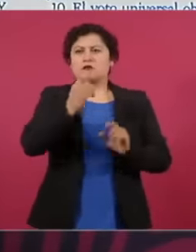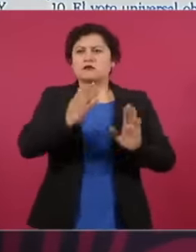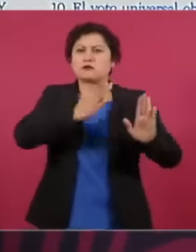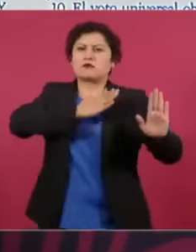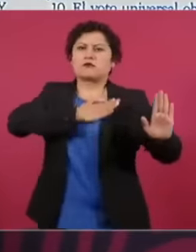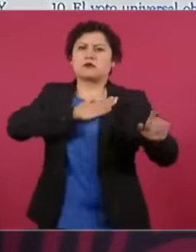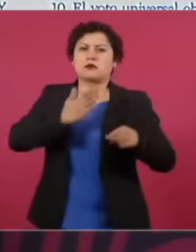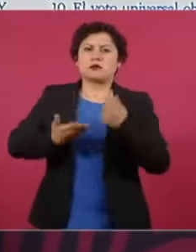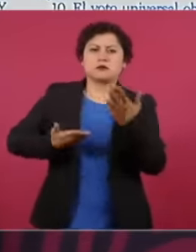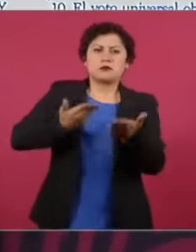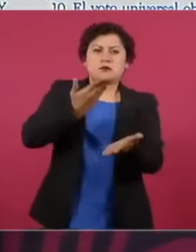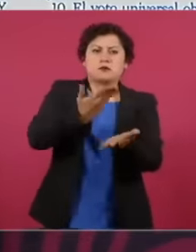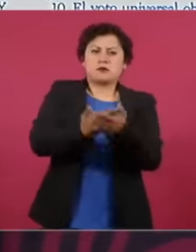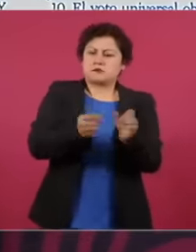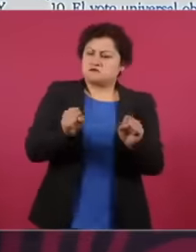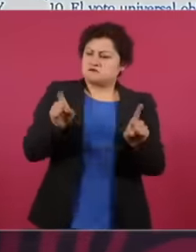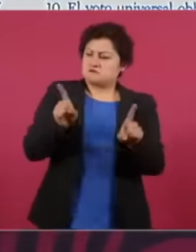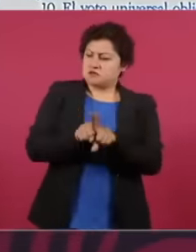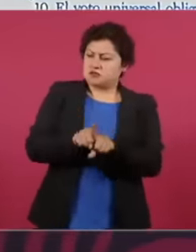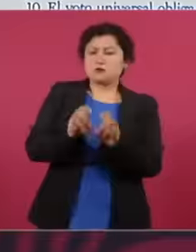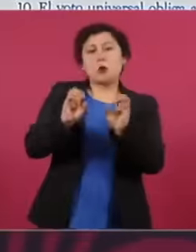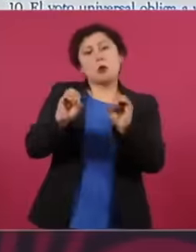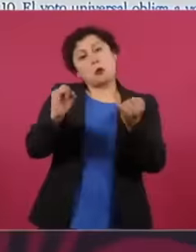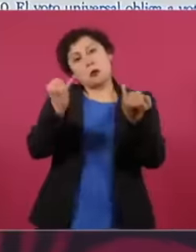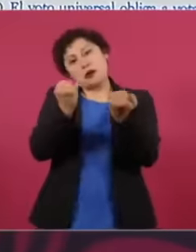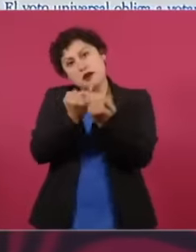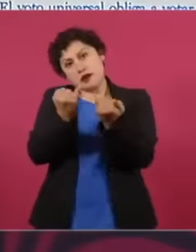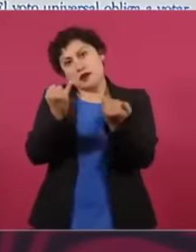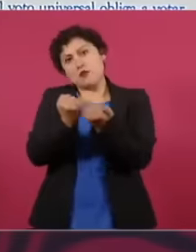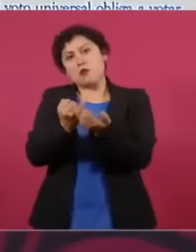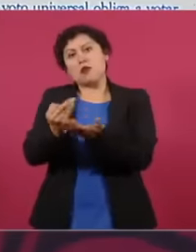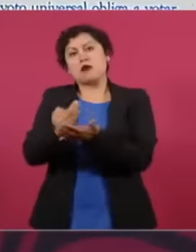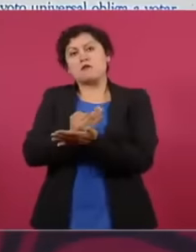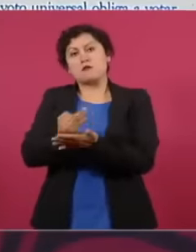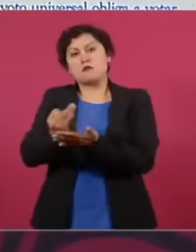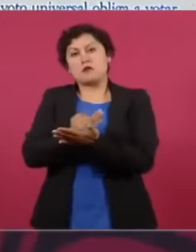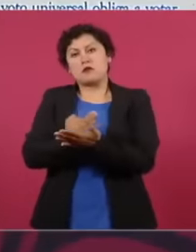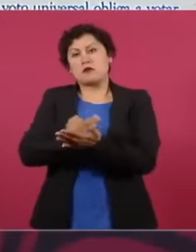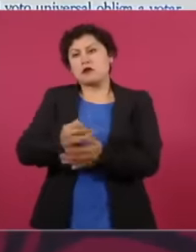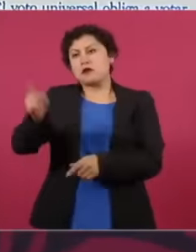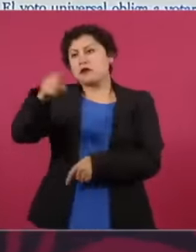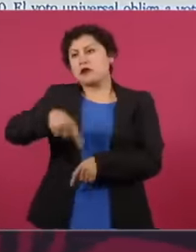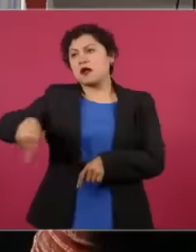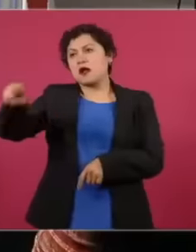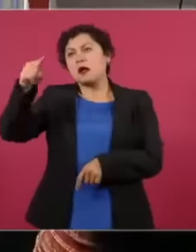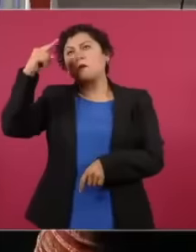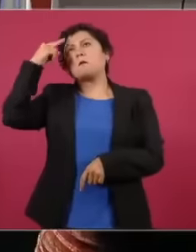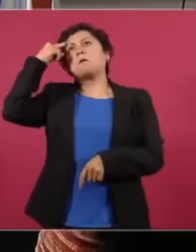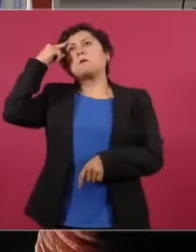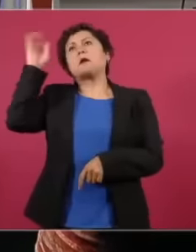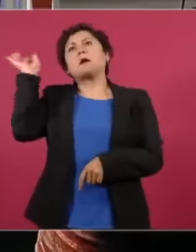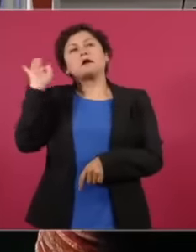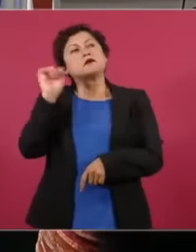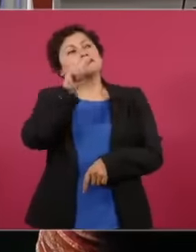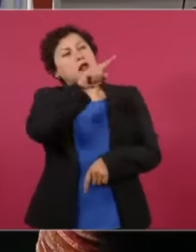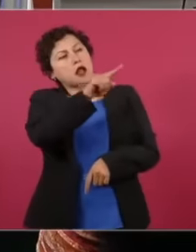many voters would think it's better to be bad because you know it than good because you know it, they are